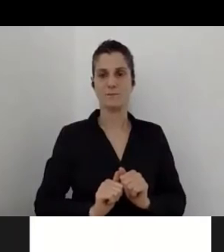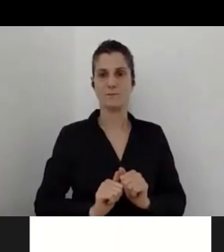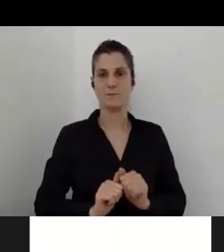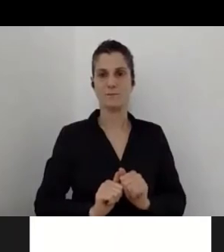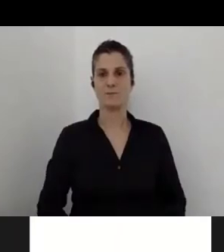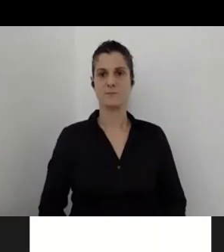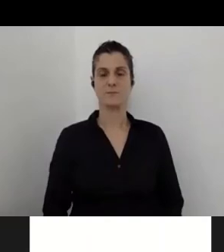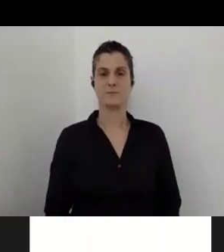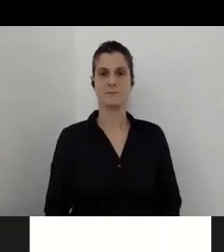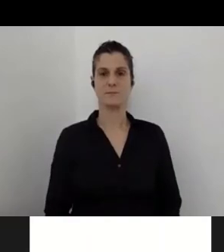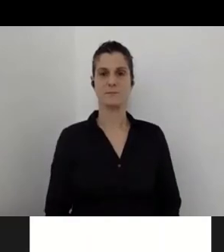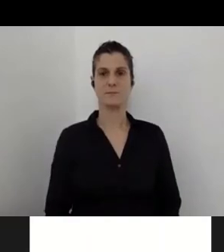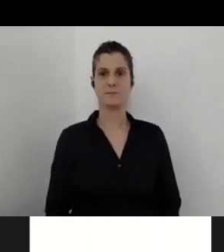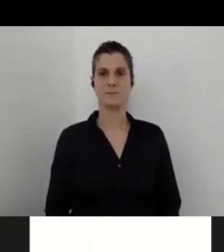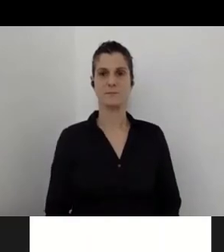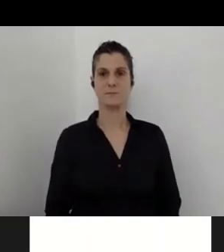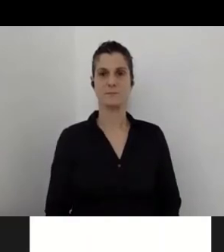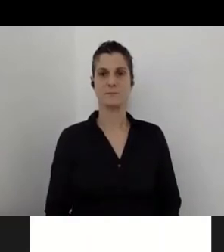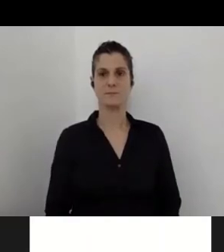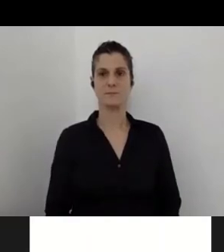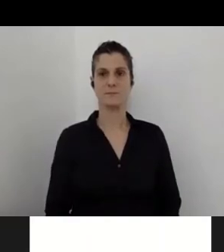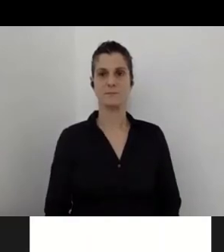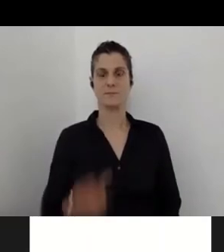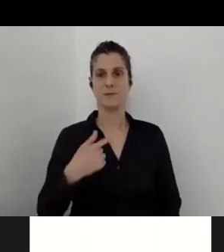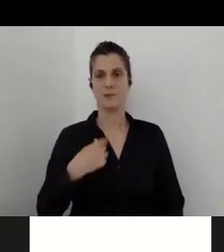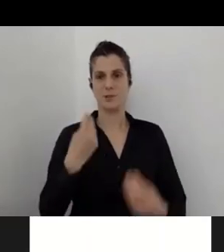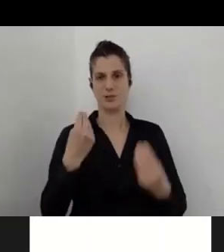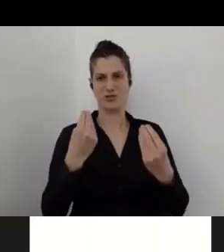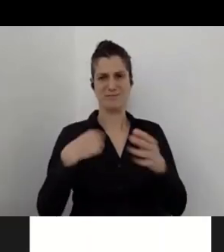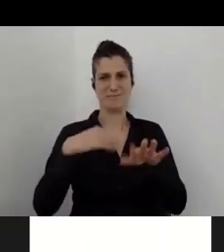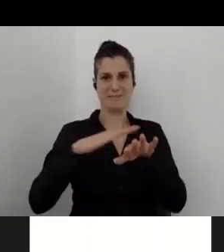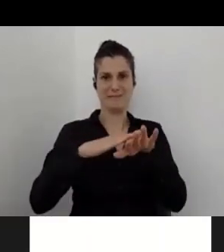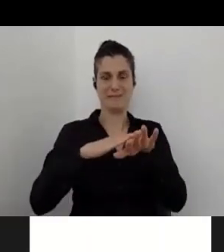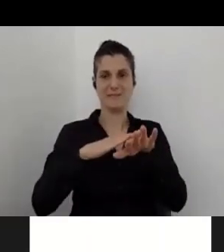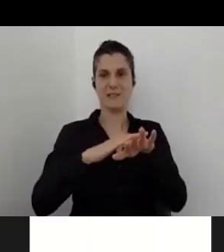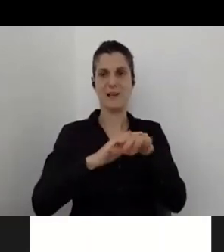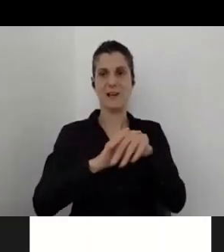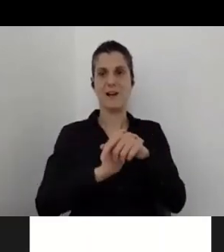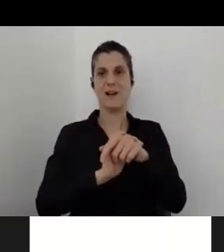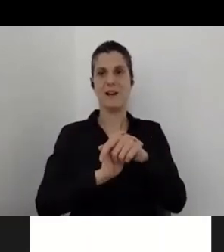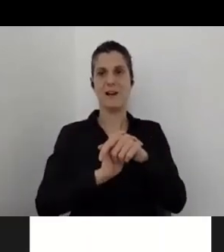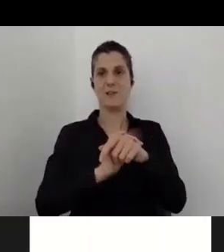I'm doing it this second, I'm sorry everybody that you need to wait.